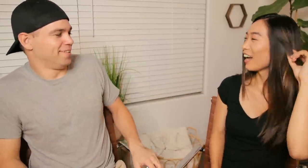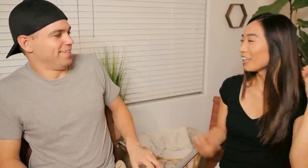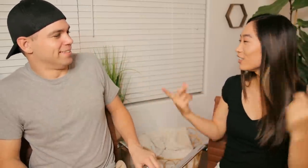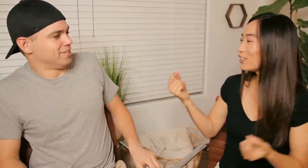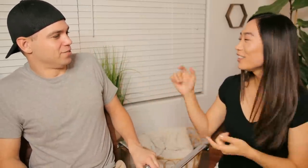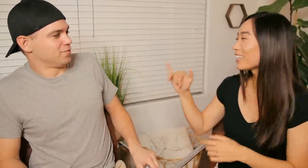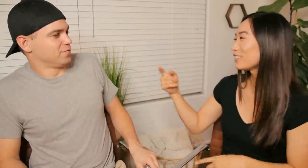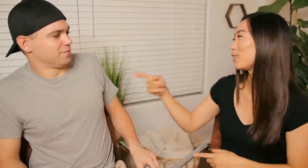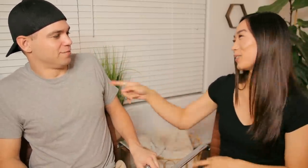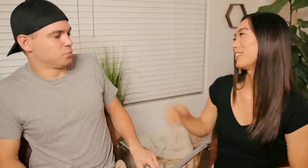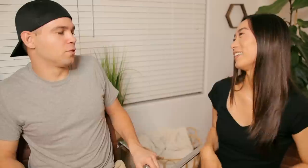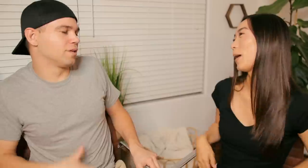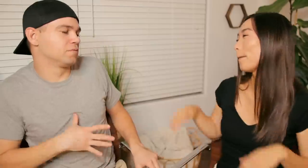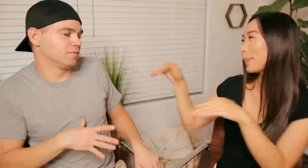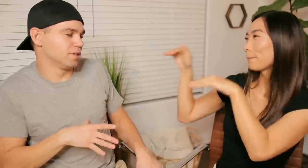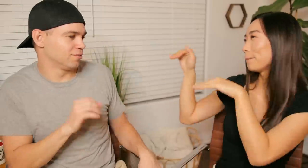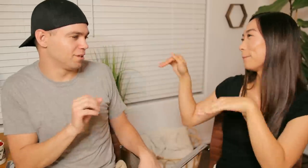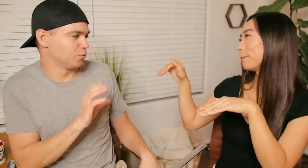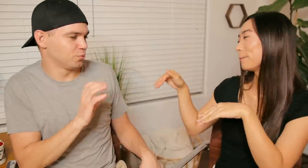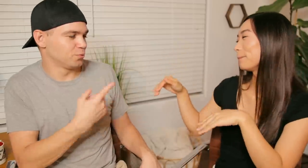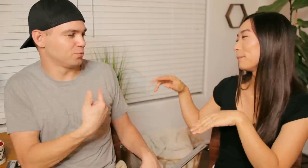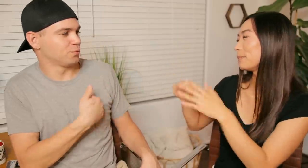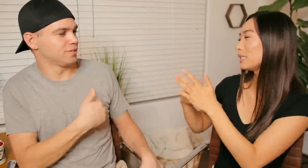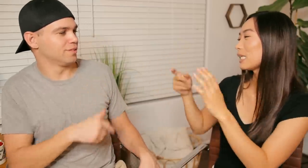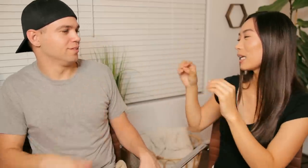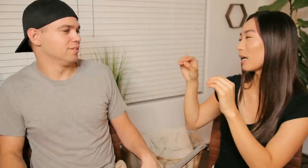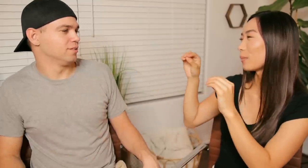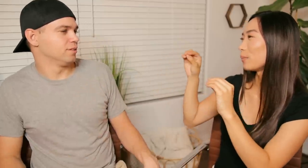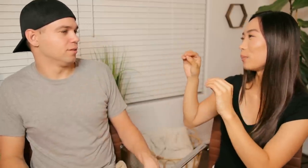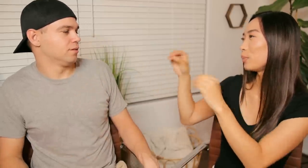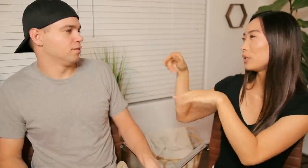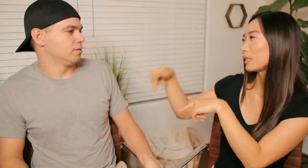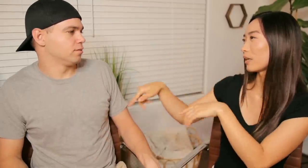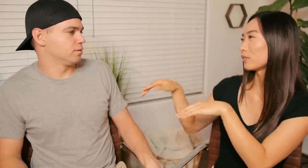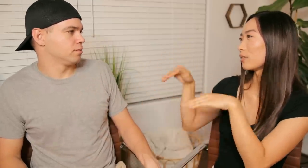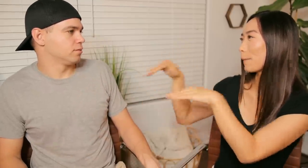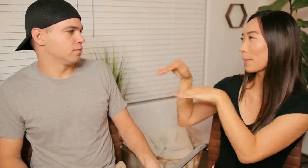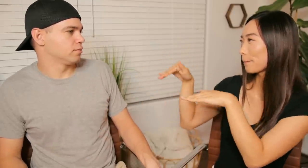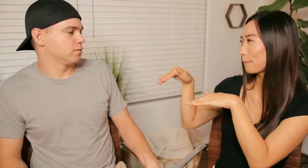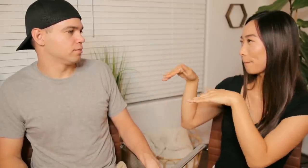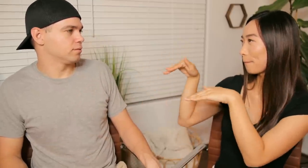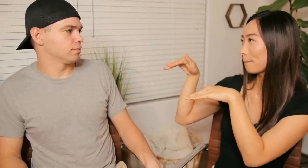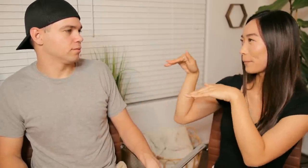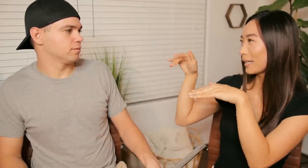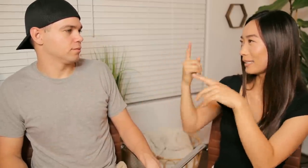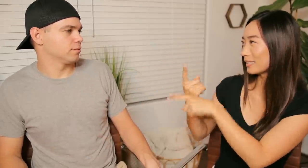E: I just do that to you R: Ok that's fine you can do it to me E: means like... put down right?